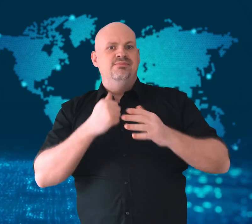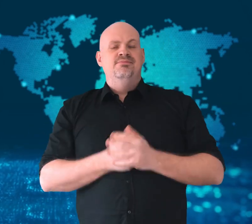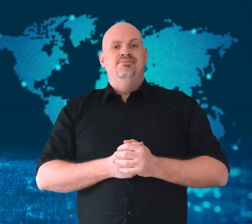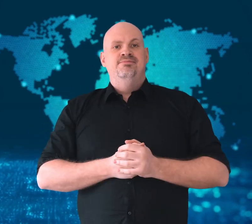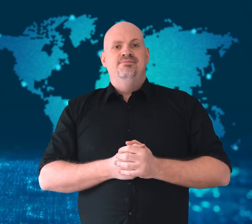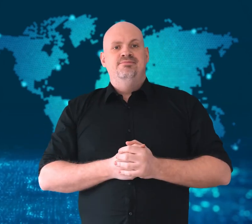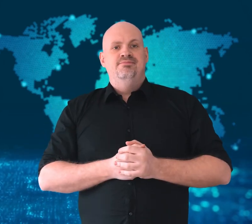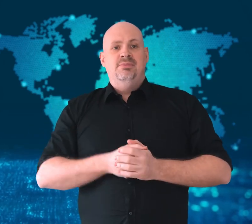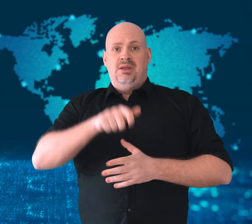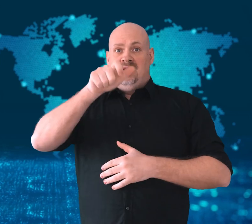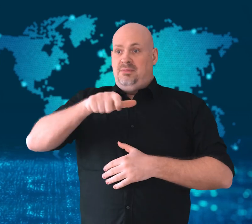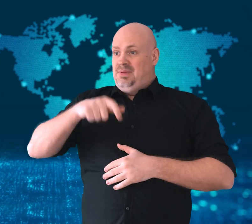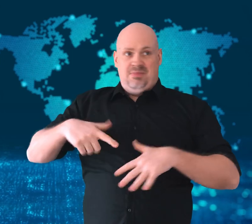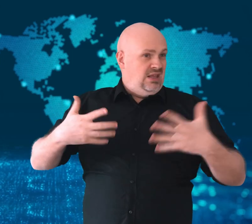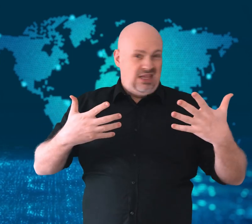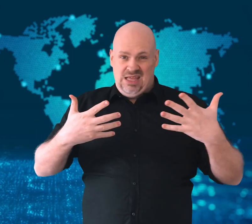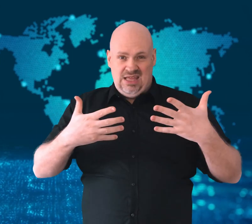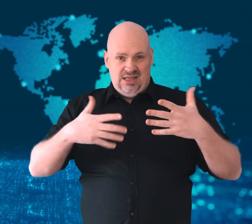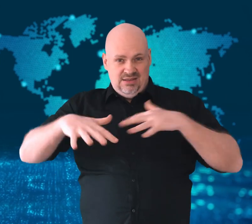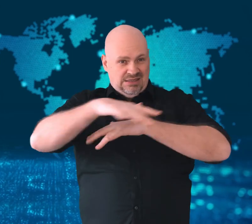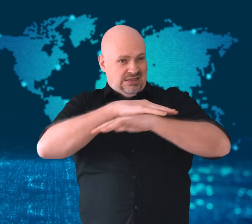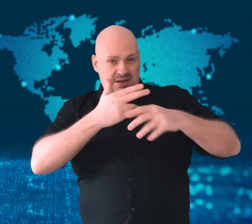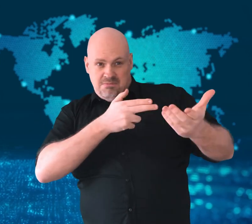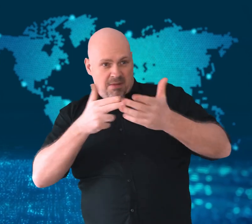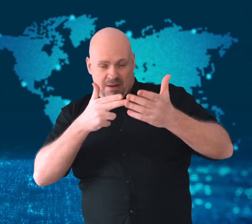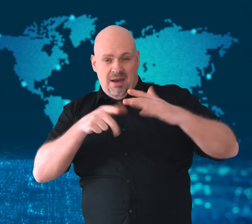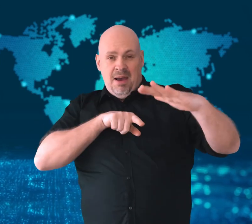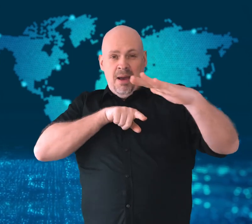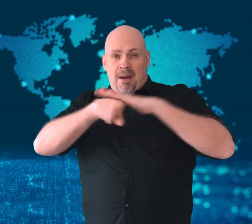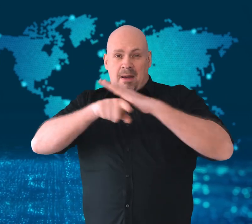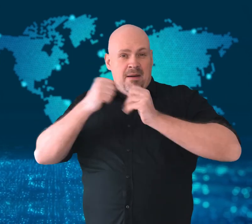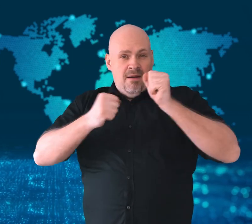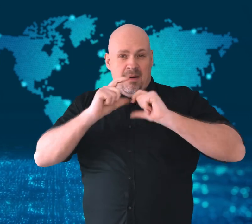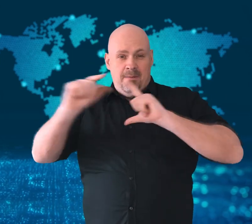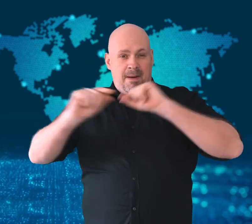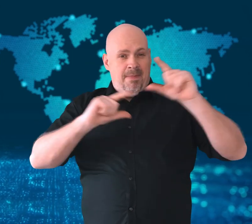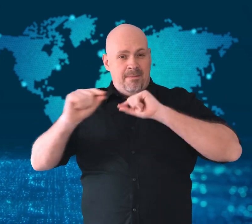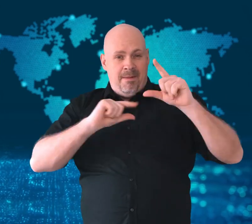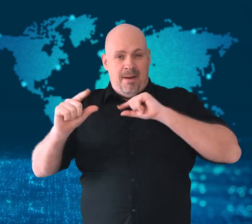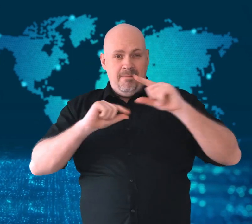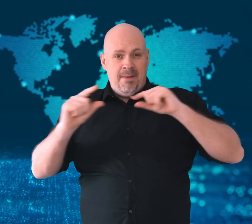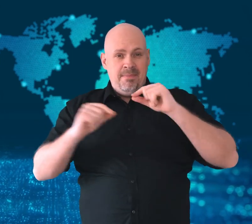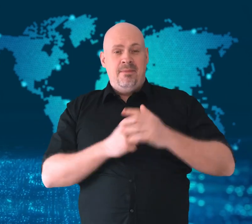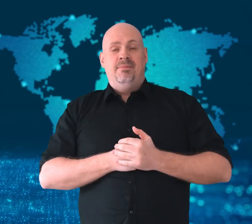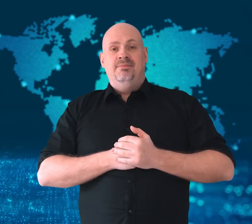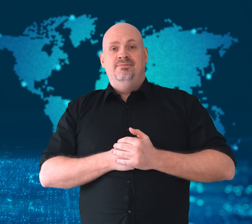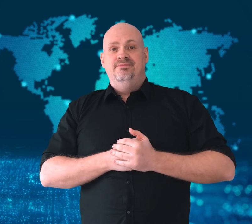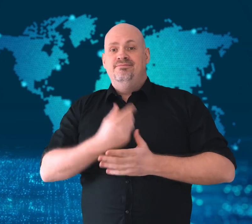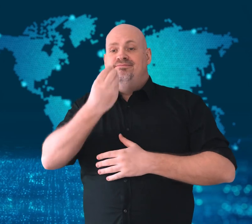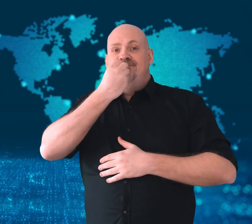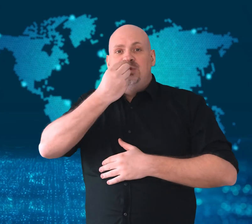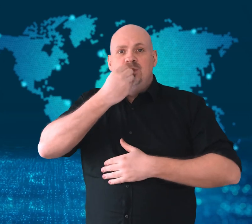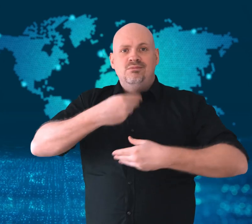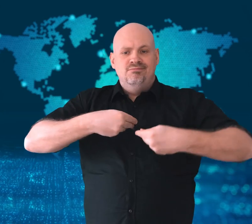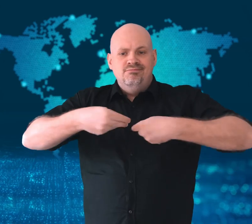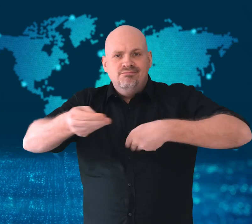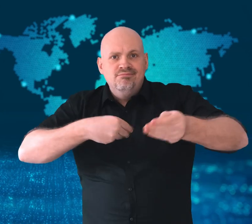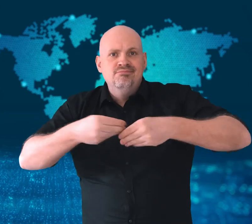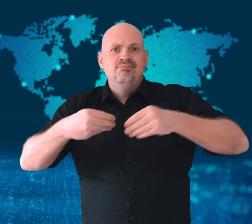as well as armed men with automatic rifles and grenades.